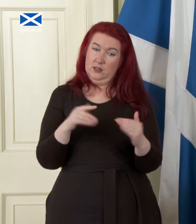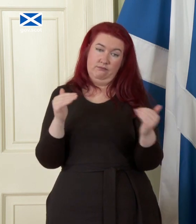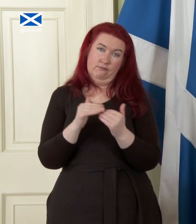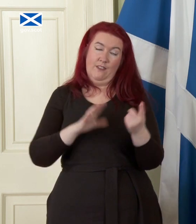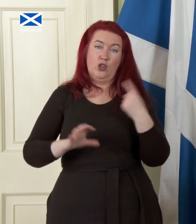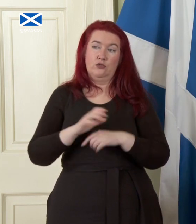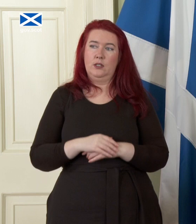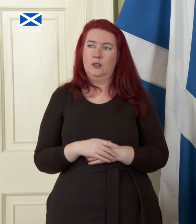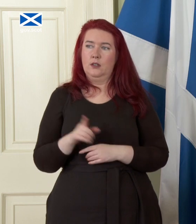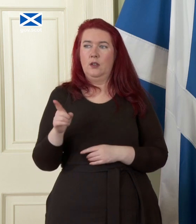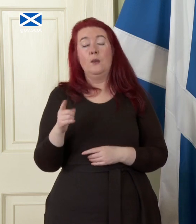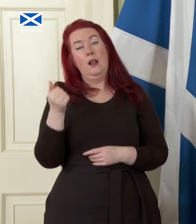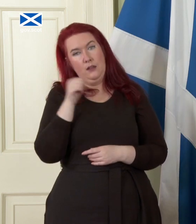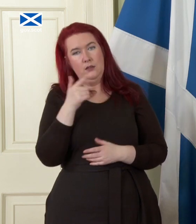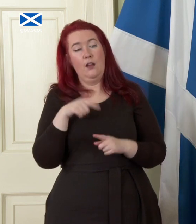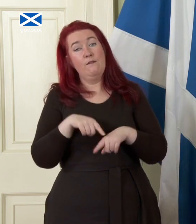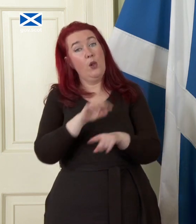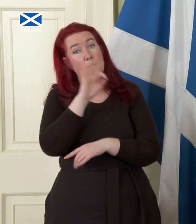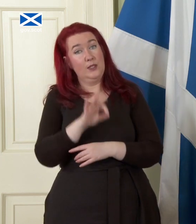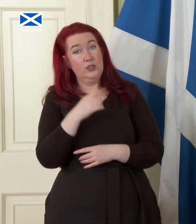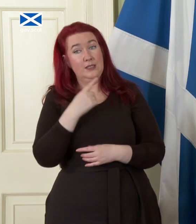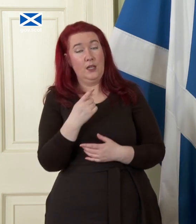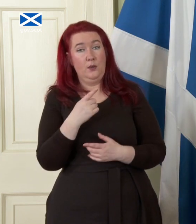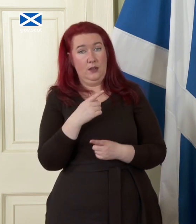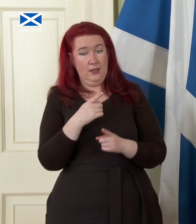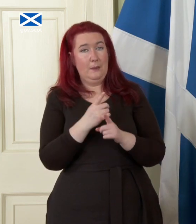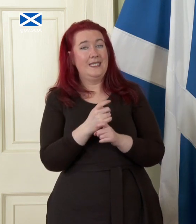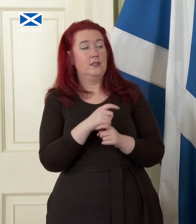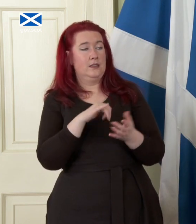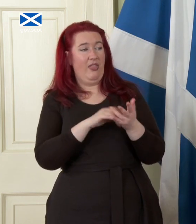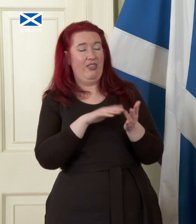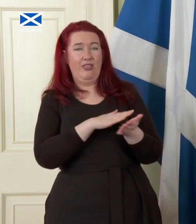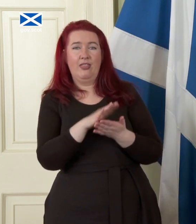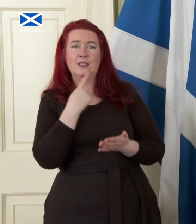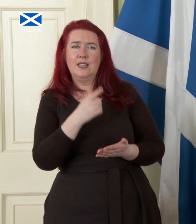follow-up question to that is um as Peter Smith was pointing out you have to have an independent